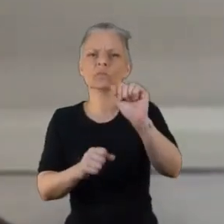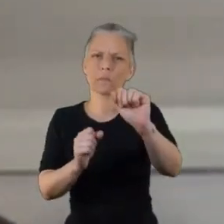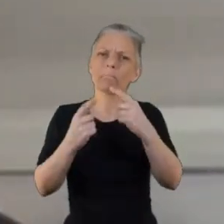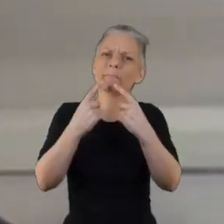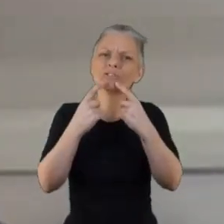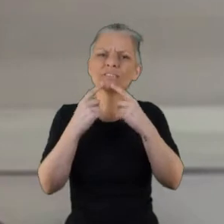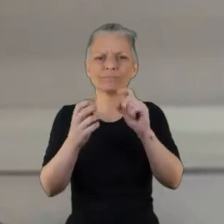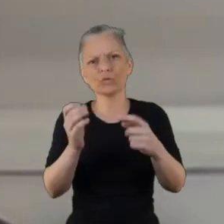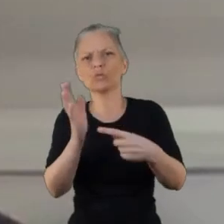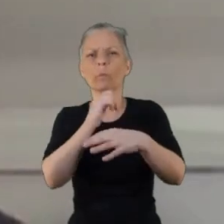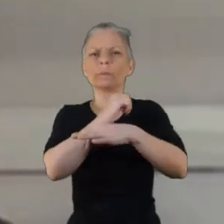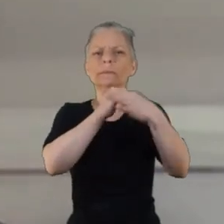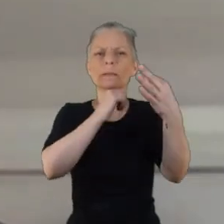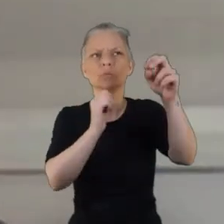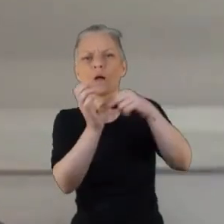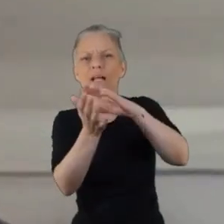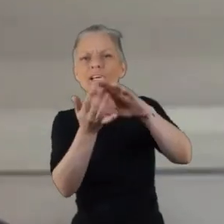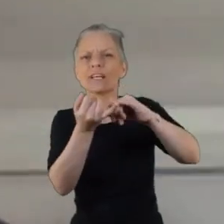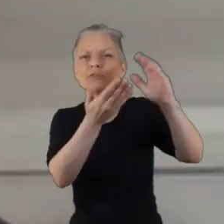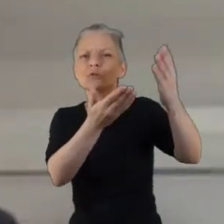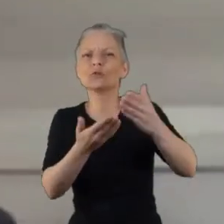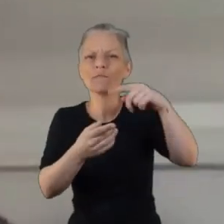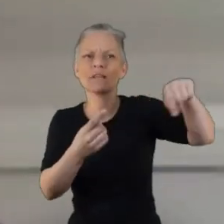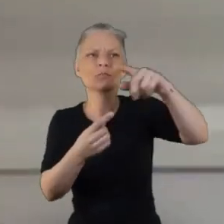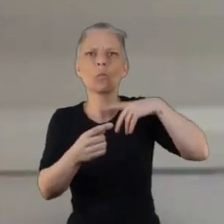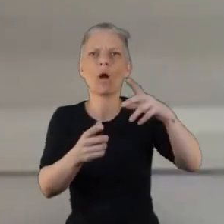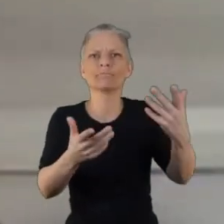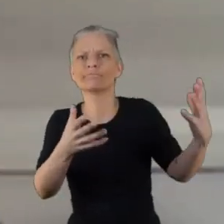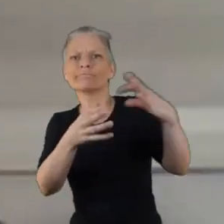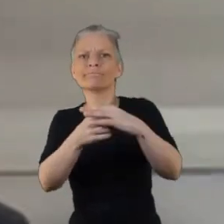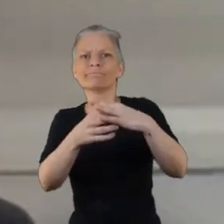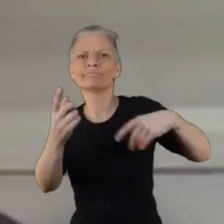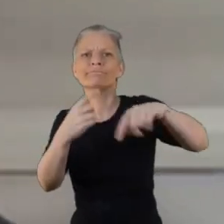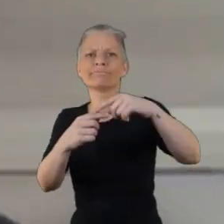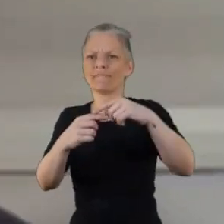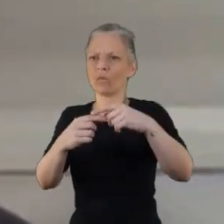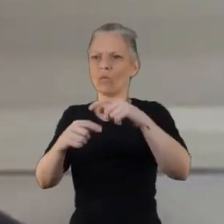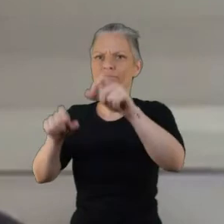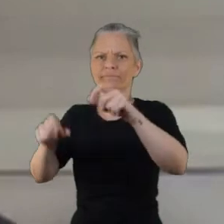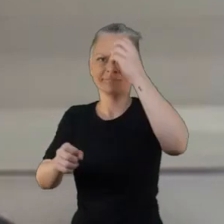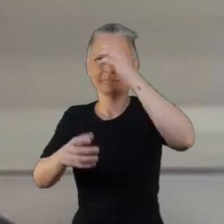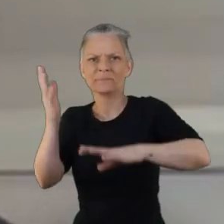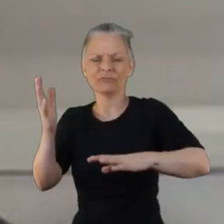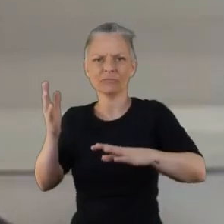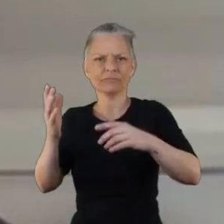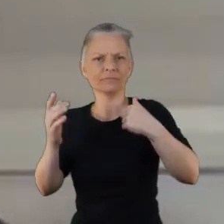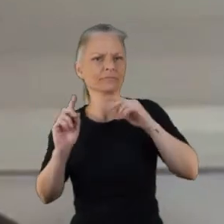It's flexibility, it's sort of feeling that you have shared values and I think the Scottish